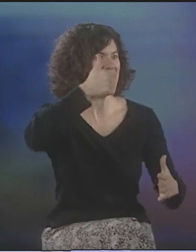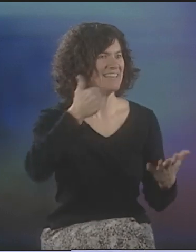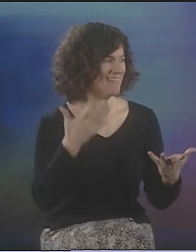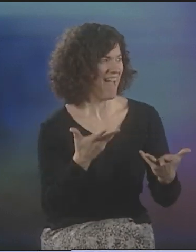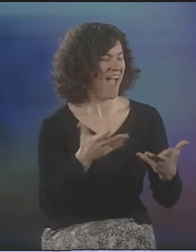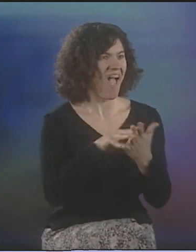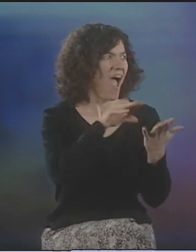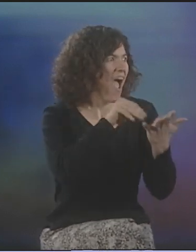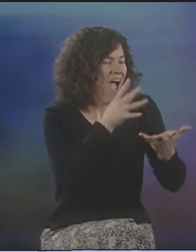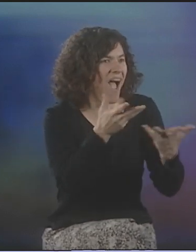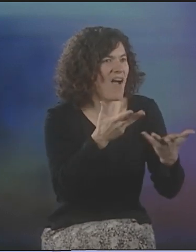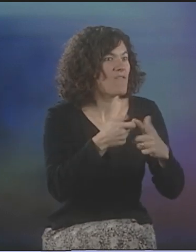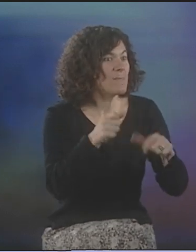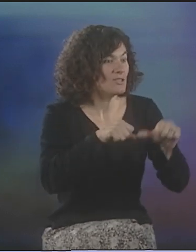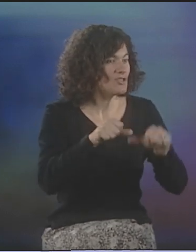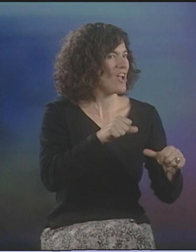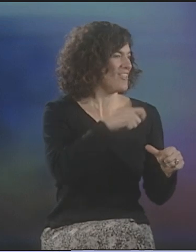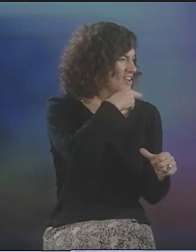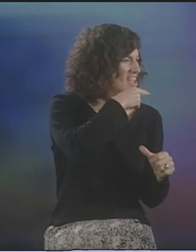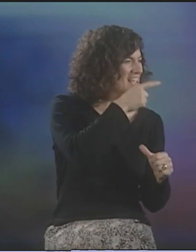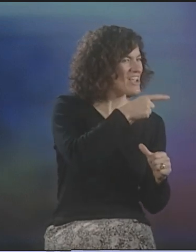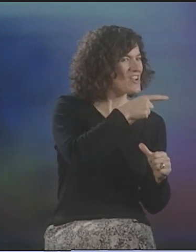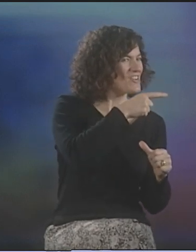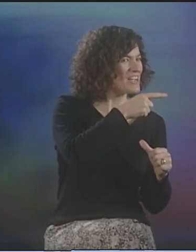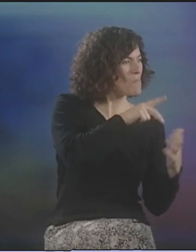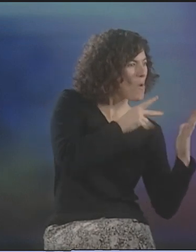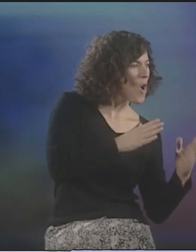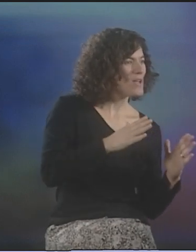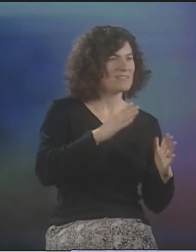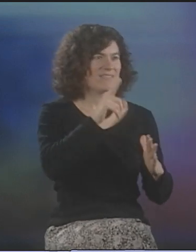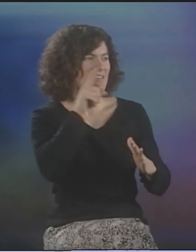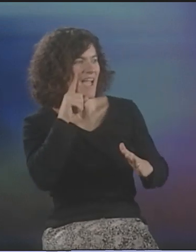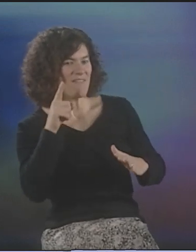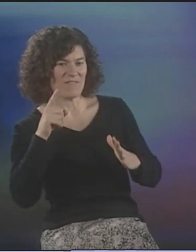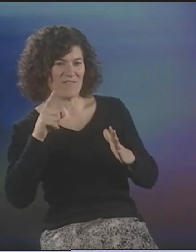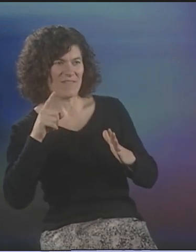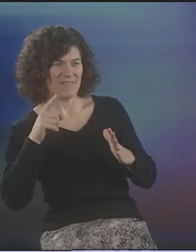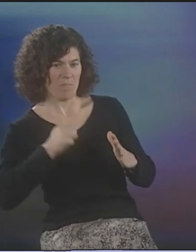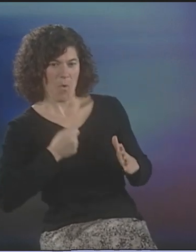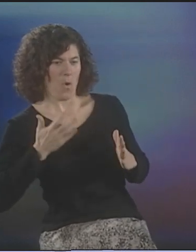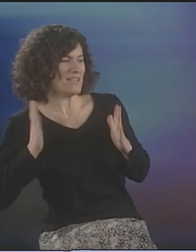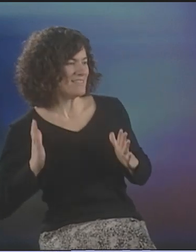AND SEE HOW IT FLOWS, YOU KNOW. WE TALKED TO THE HEARING POETS, THE DEAF POETS. WE'RE WORKING WITH ALL OF THEM.